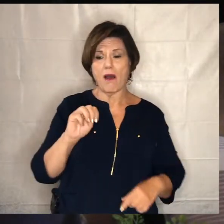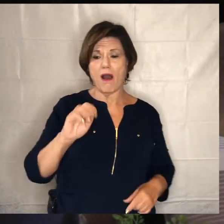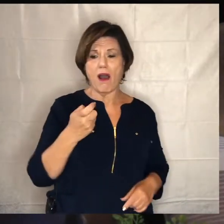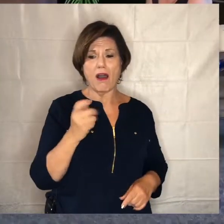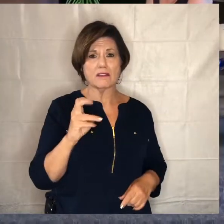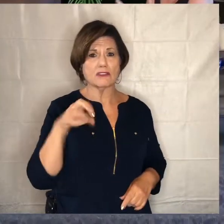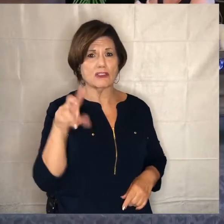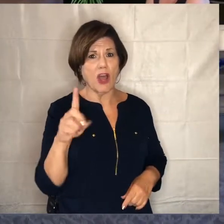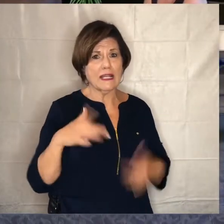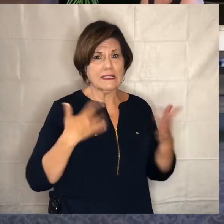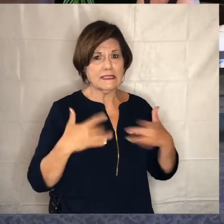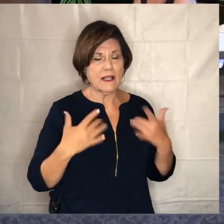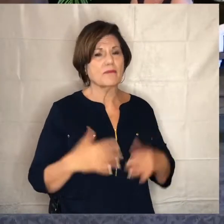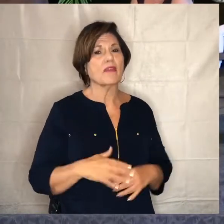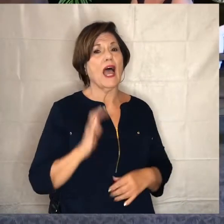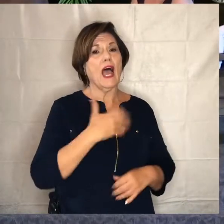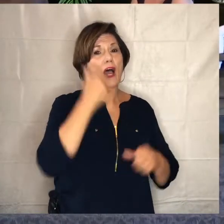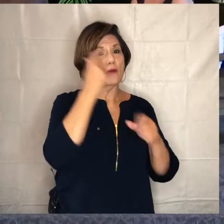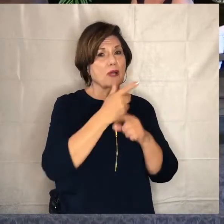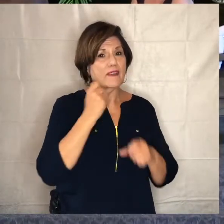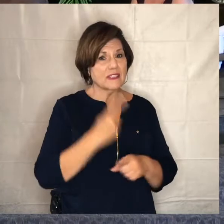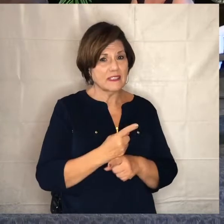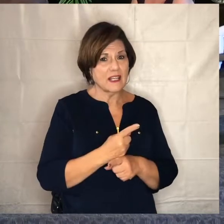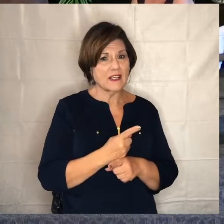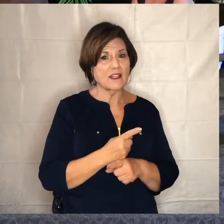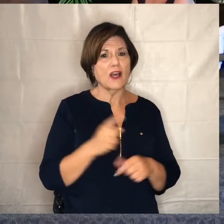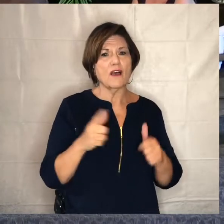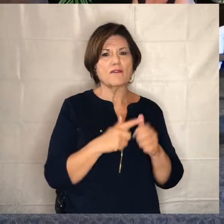yeah so our brothers and sisters at first press oxnard